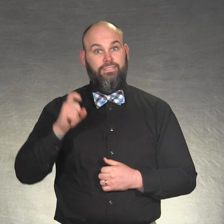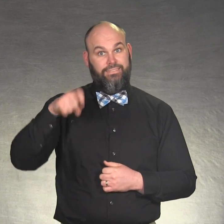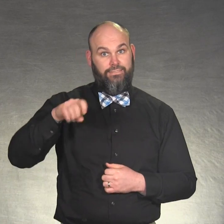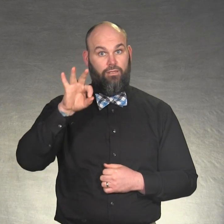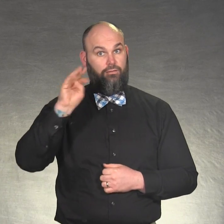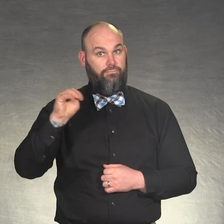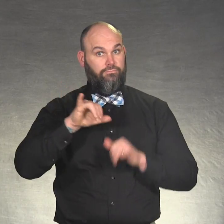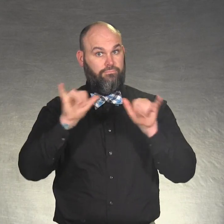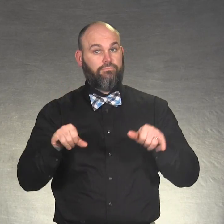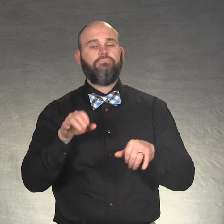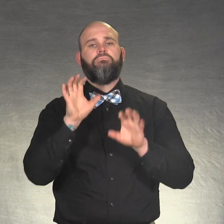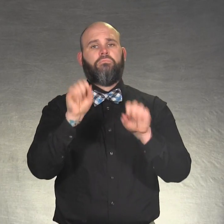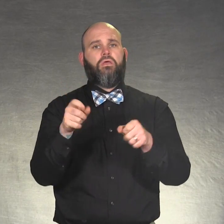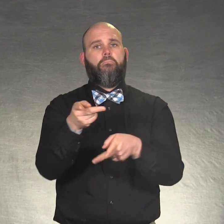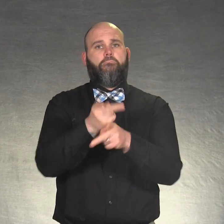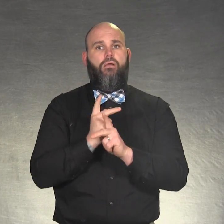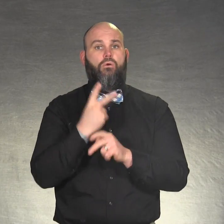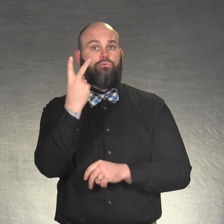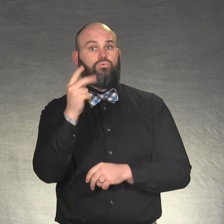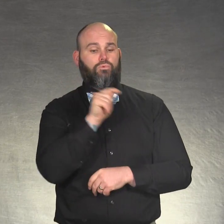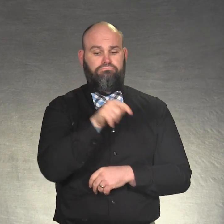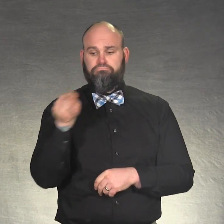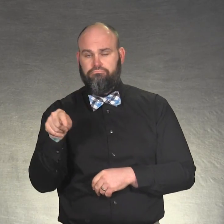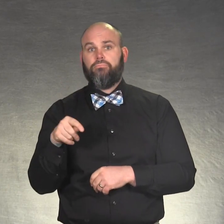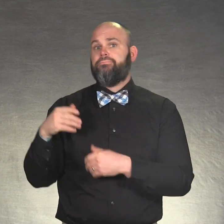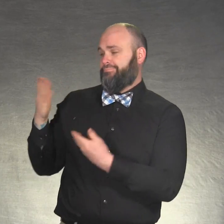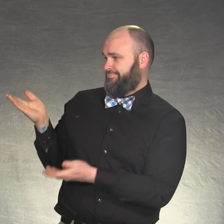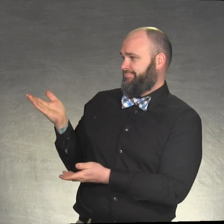Assistive Listening Devices (FM Systems) can be checked out for use from two locations.